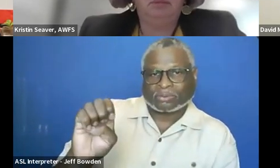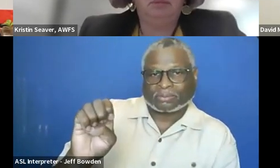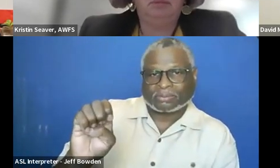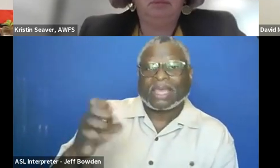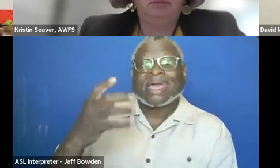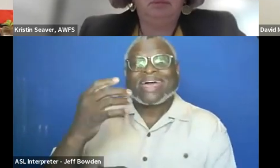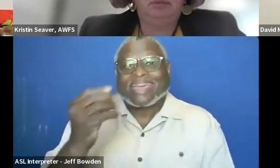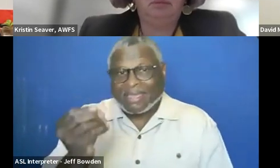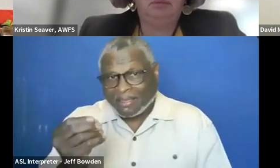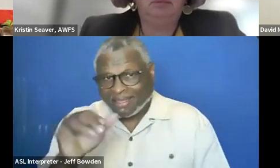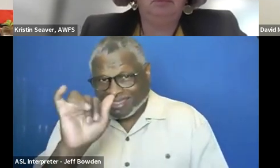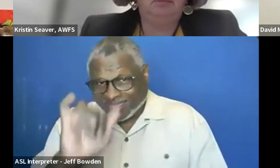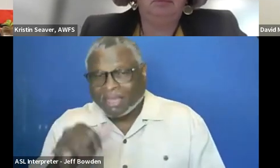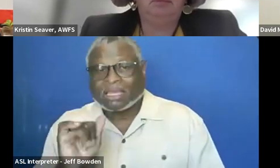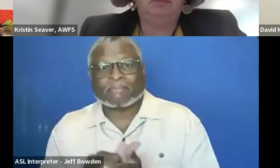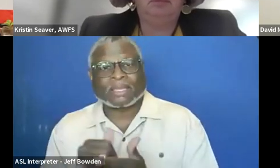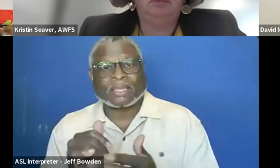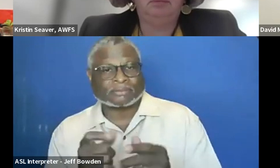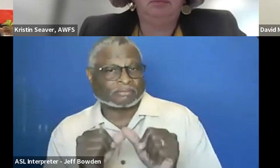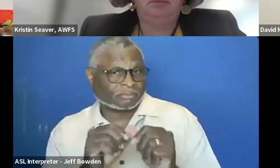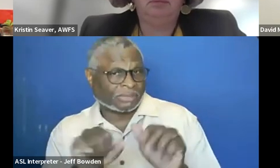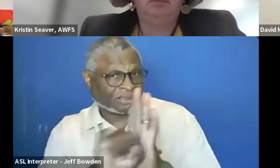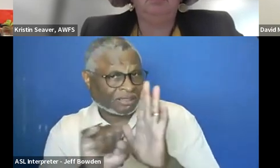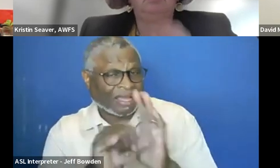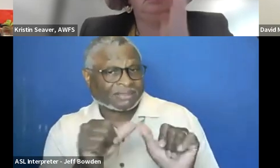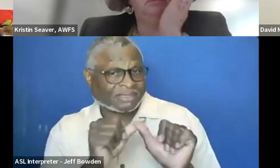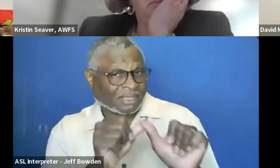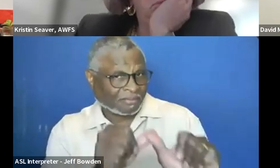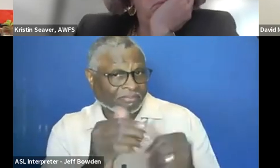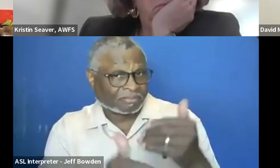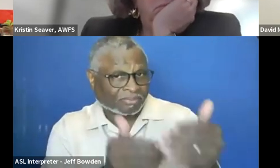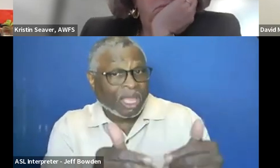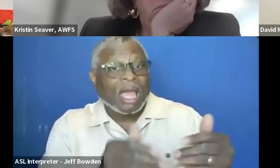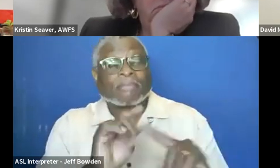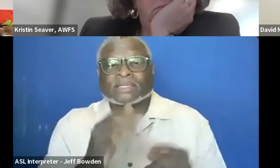And that can be mapped to sustainability, and it is somewhat straightforward